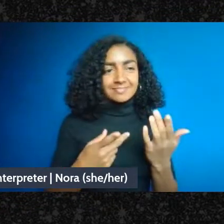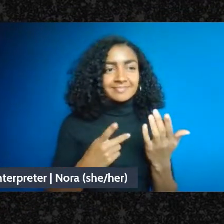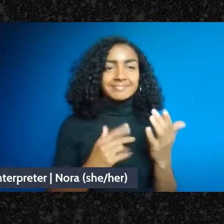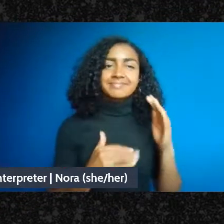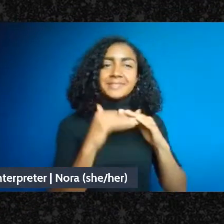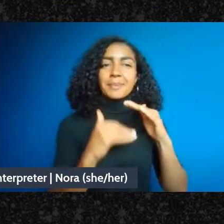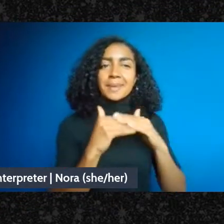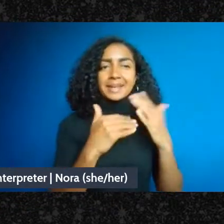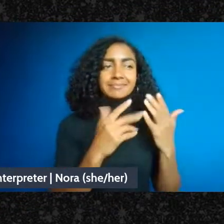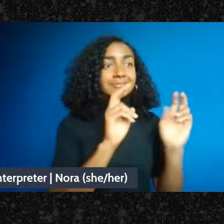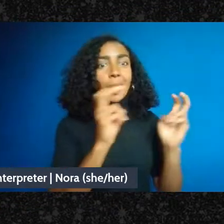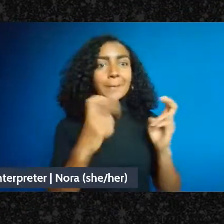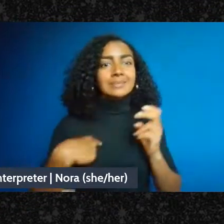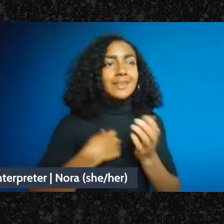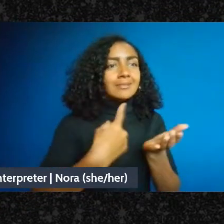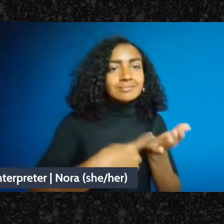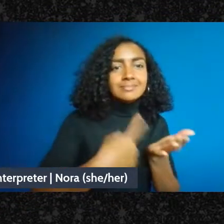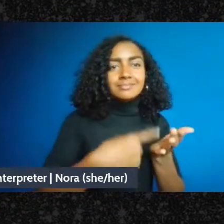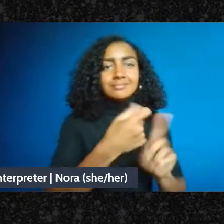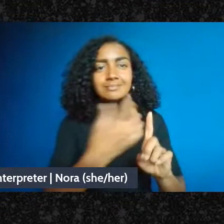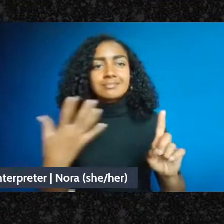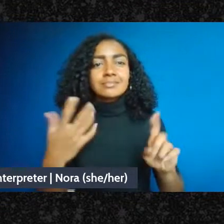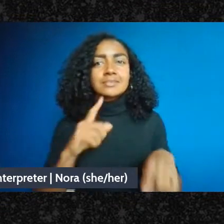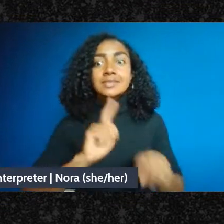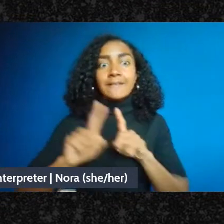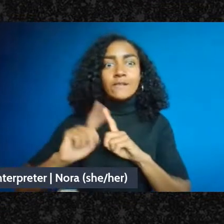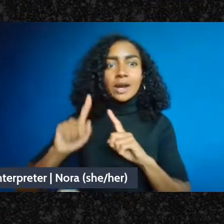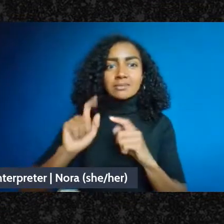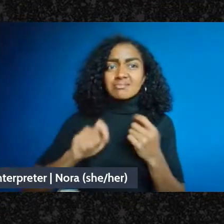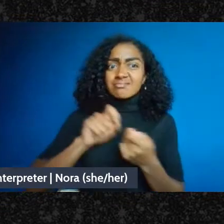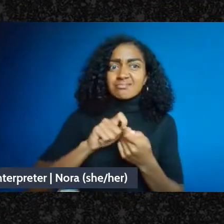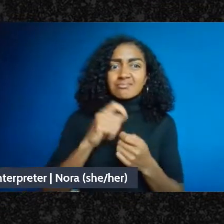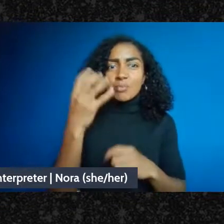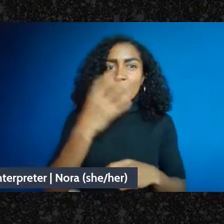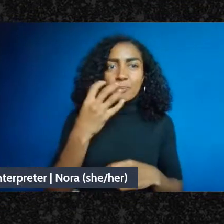so many detailed issues people are facing, but also generally